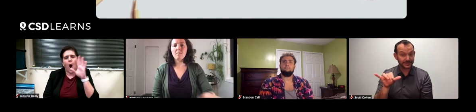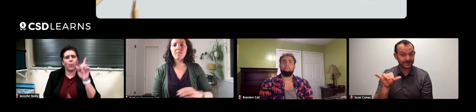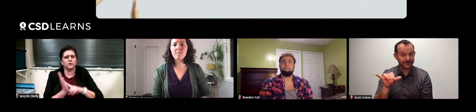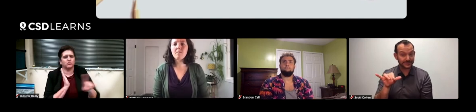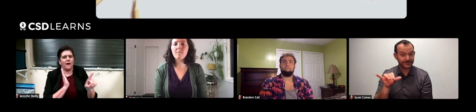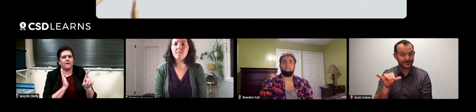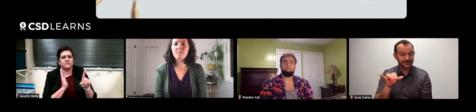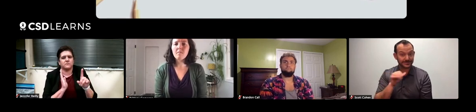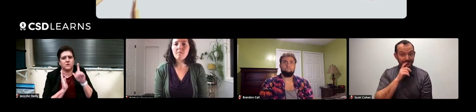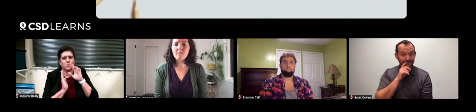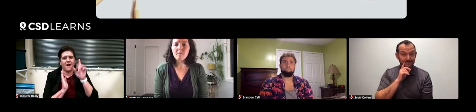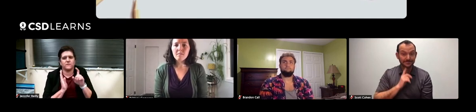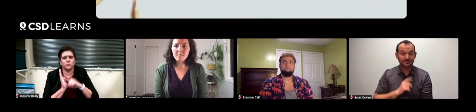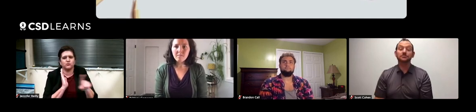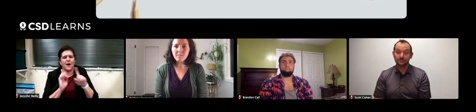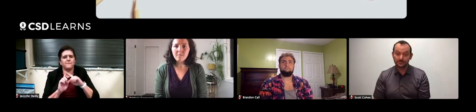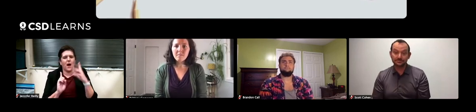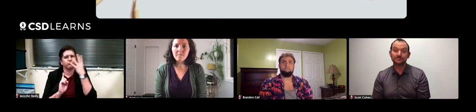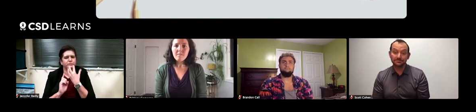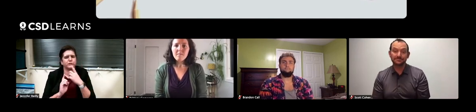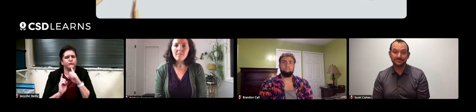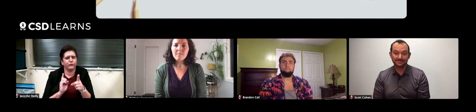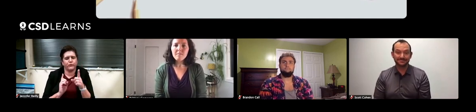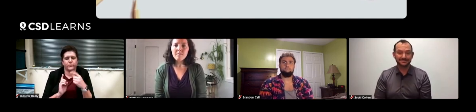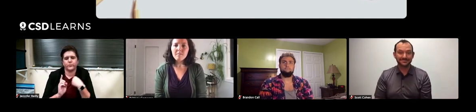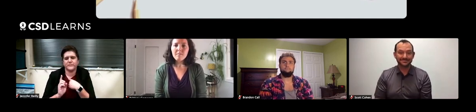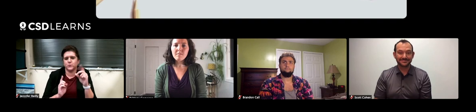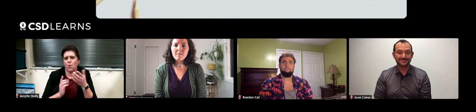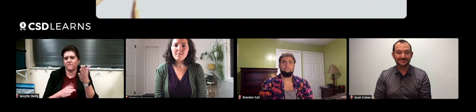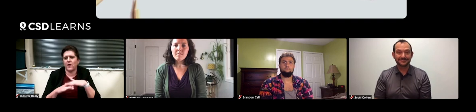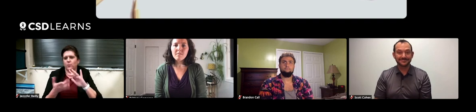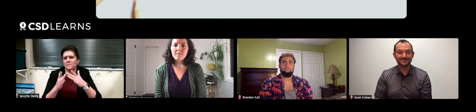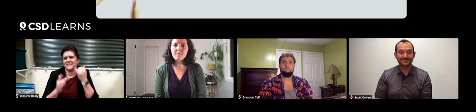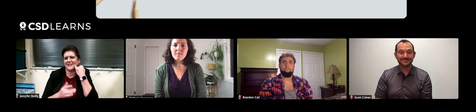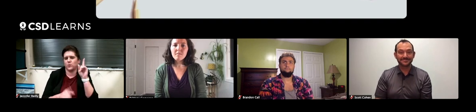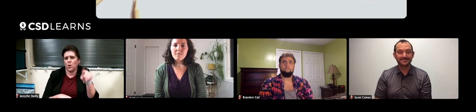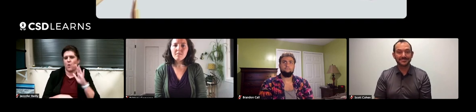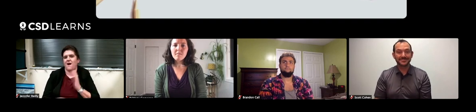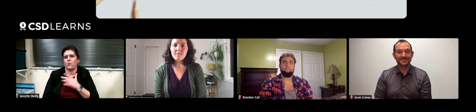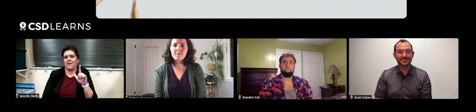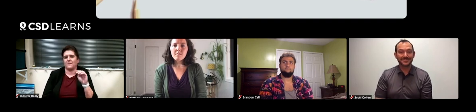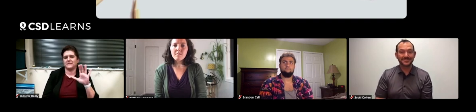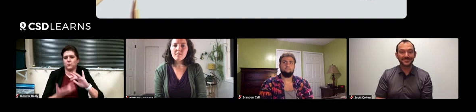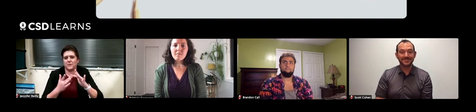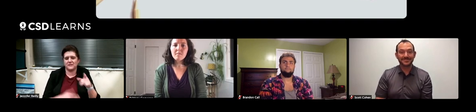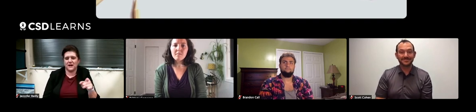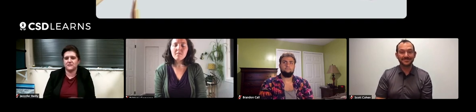I'll have to check, but I'm pretty sure that we do offer information on our website, if you go to our LMC website.